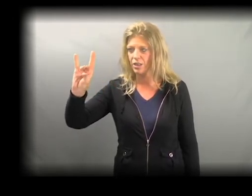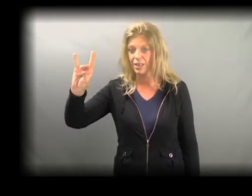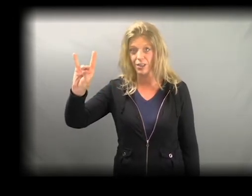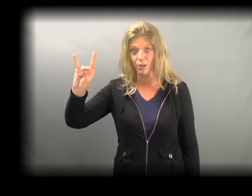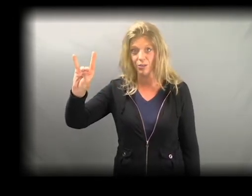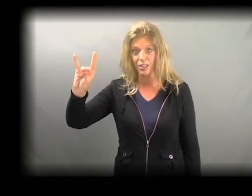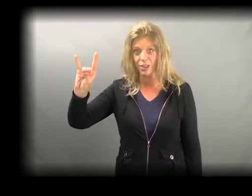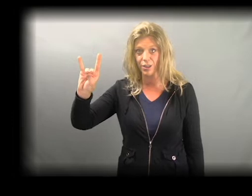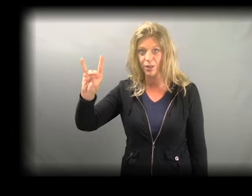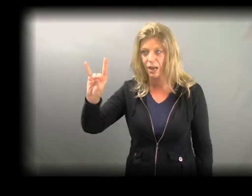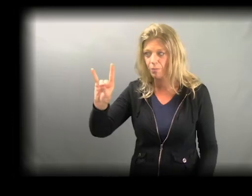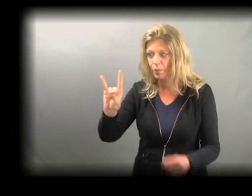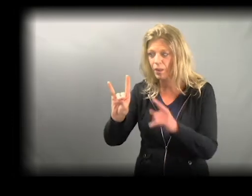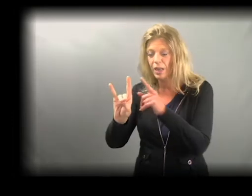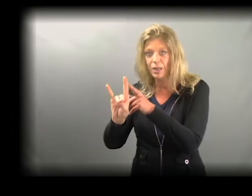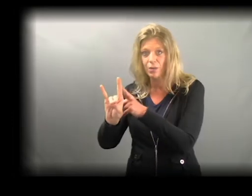and you touch those to your thumb.